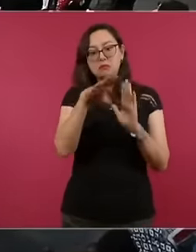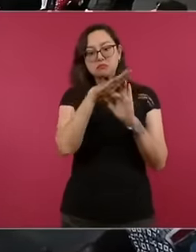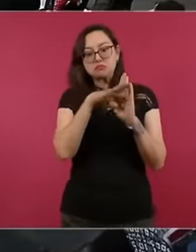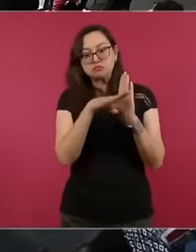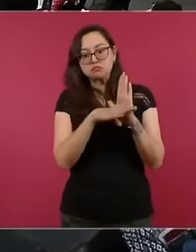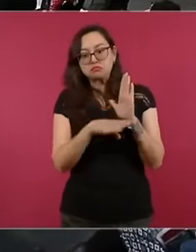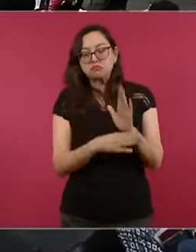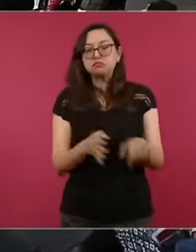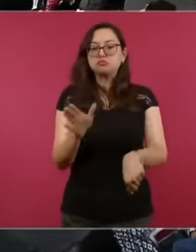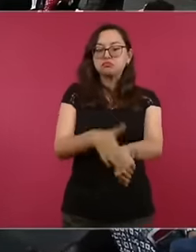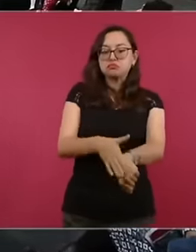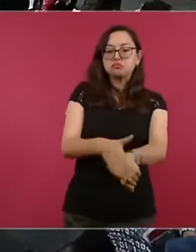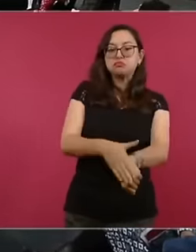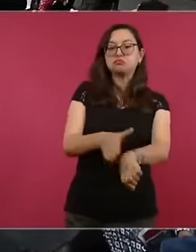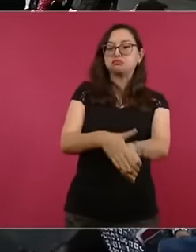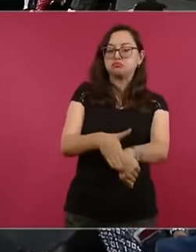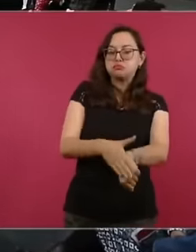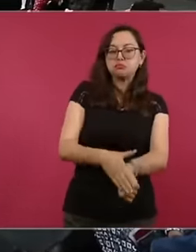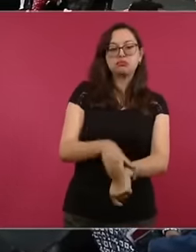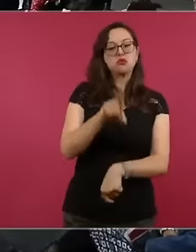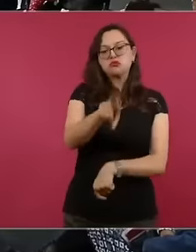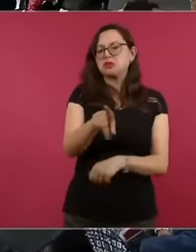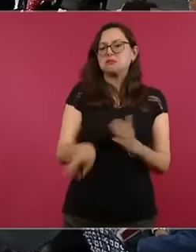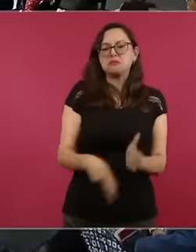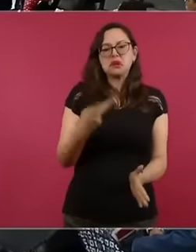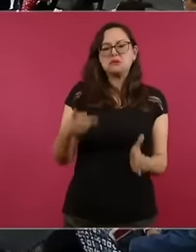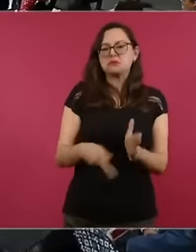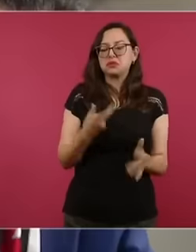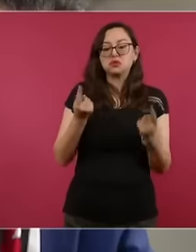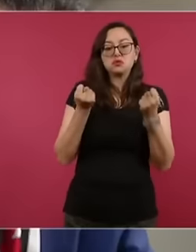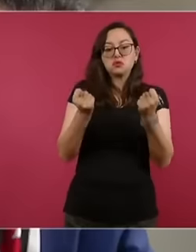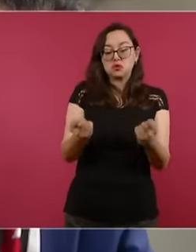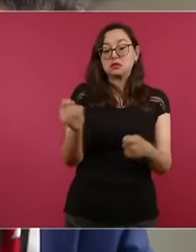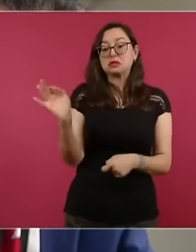calls you have had, you have had recidivism and this can affect the party.